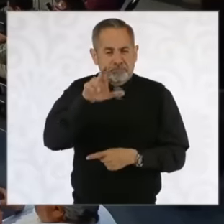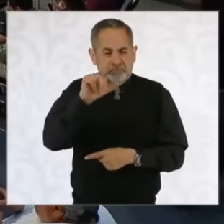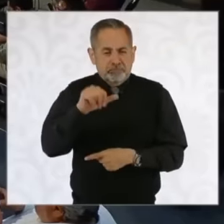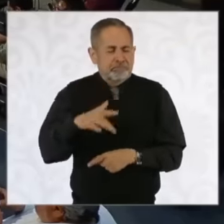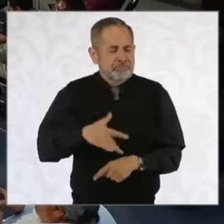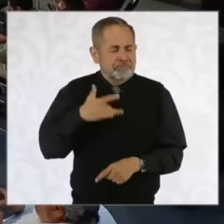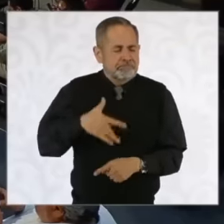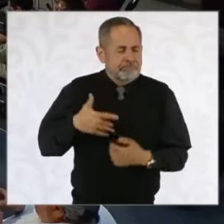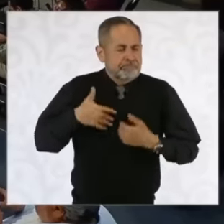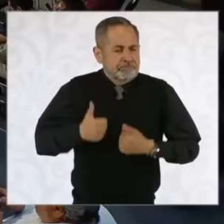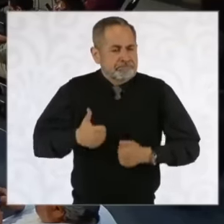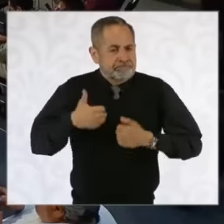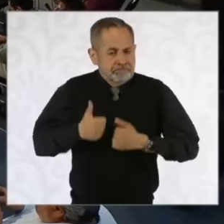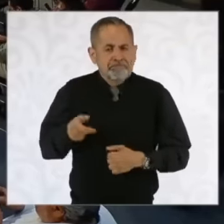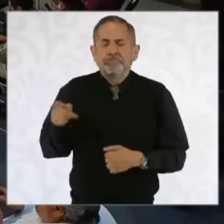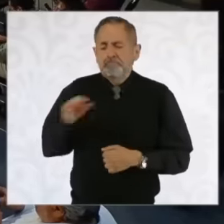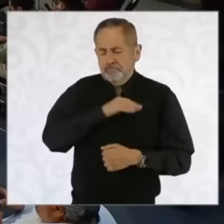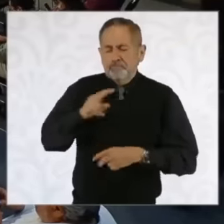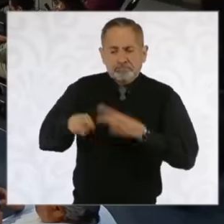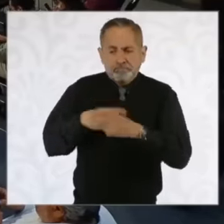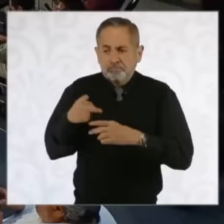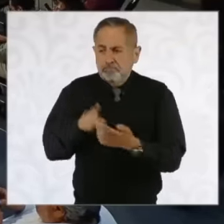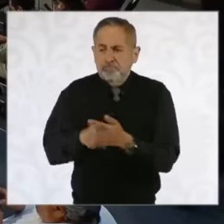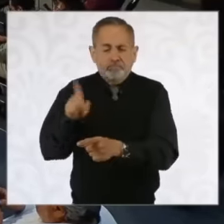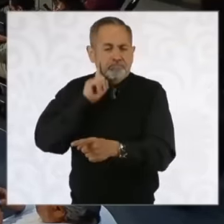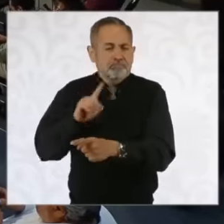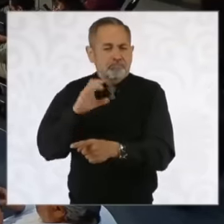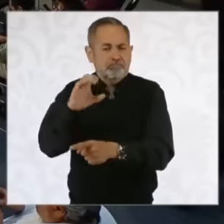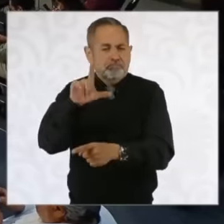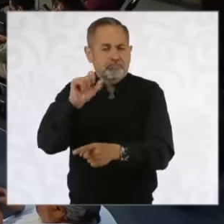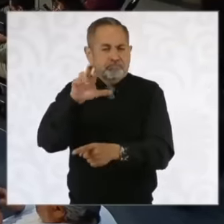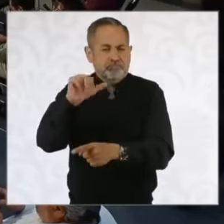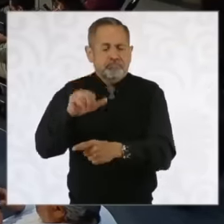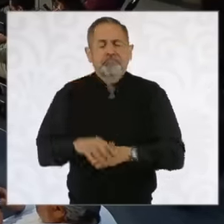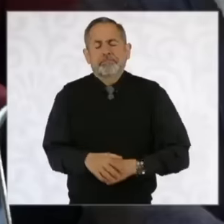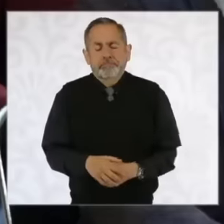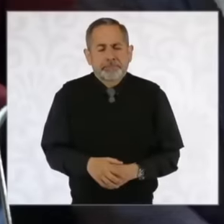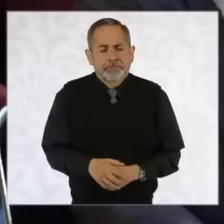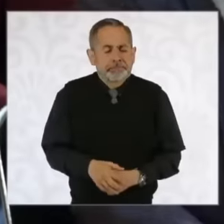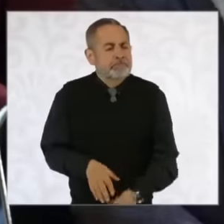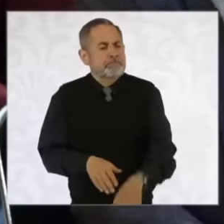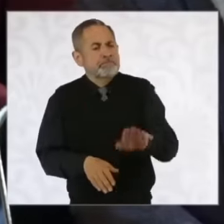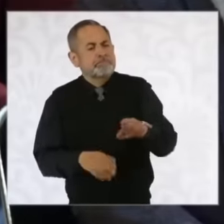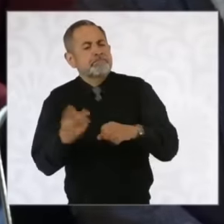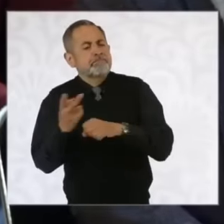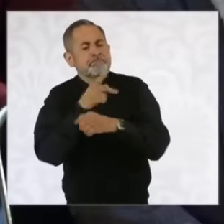sure that she will take care of him. Thank you and about the acts of violence that have occurred now in Mazatlán,